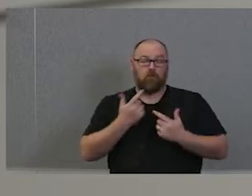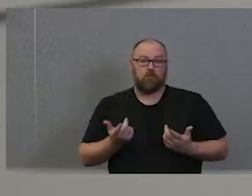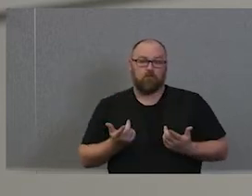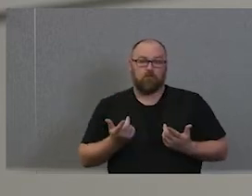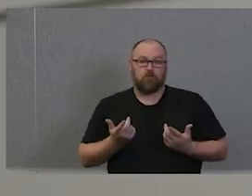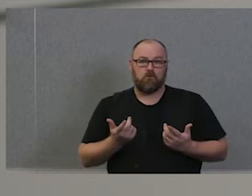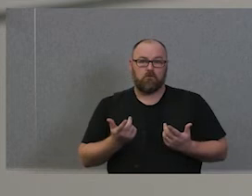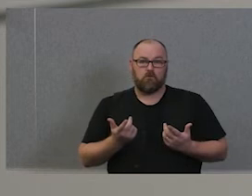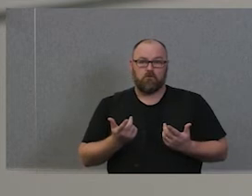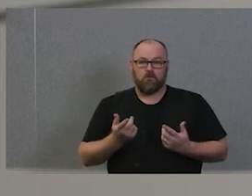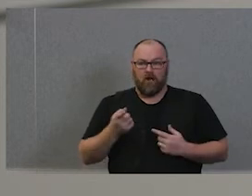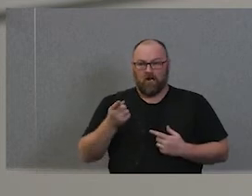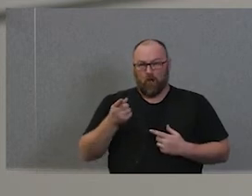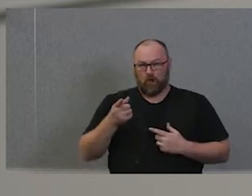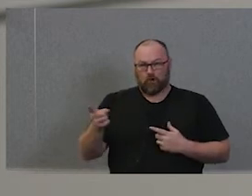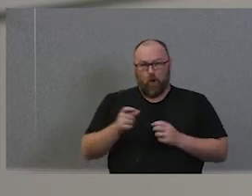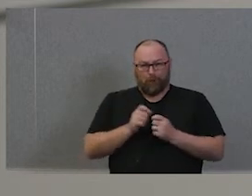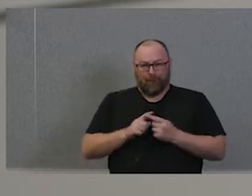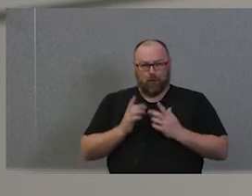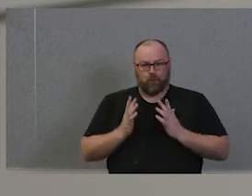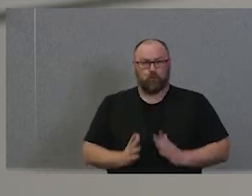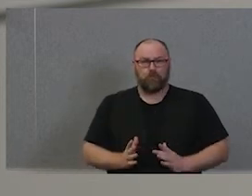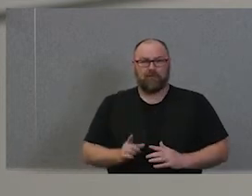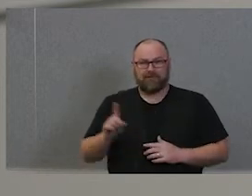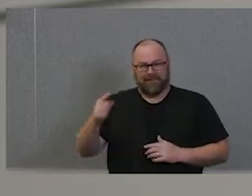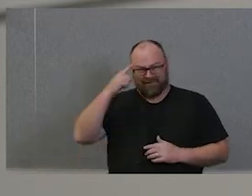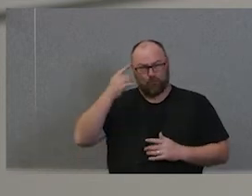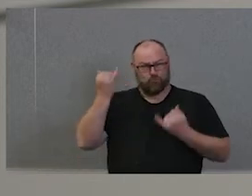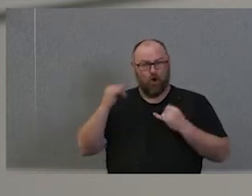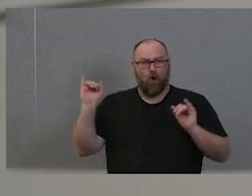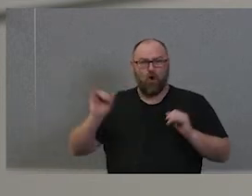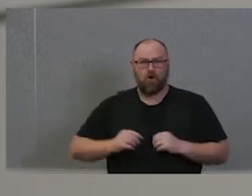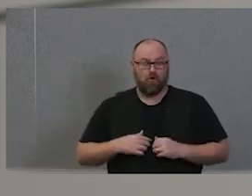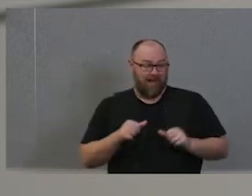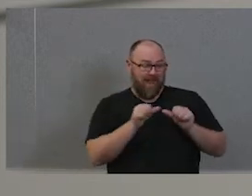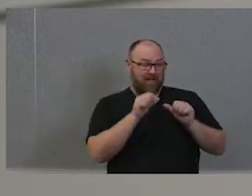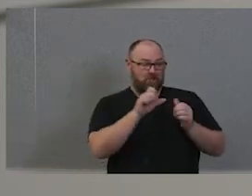not being human in how they think like the, you know, Aunty Chelsea says, where's the humanity?